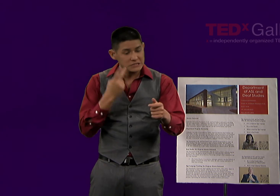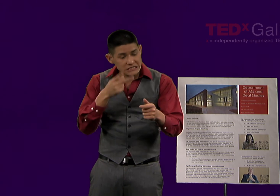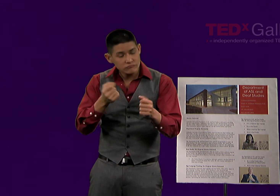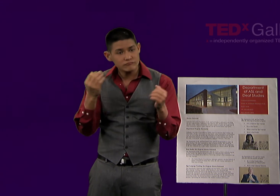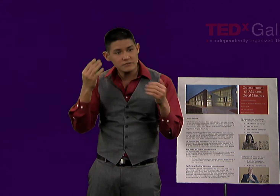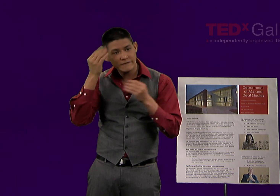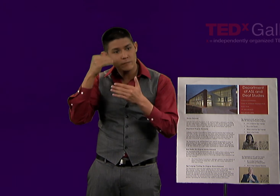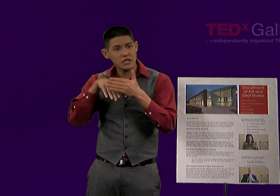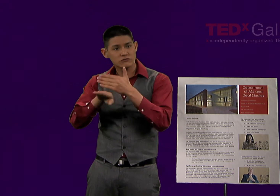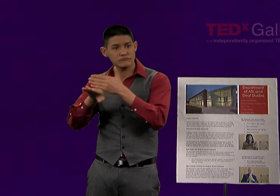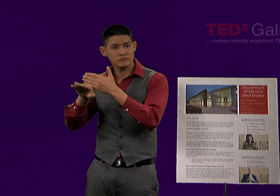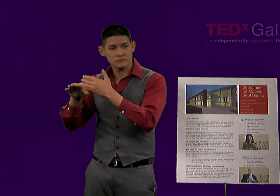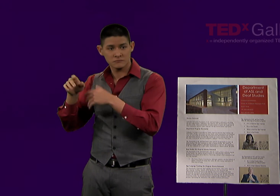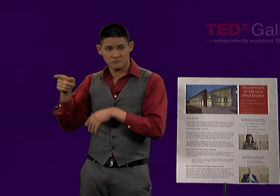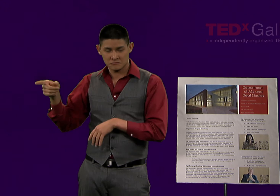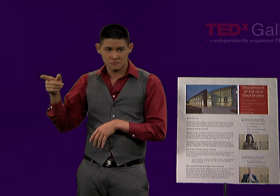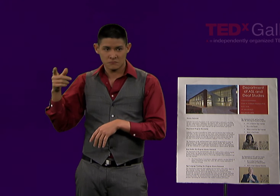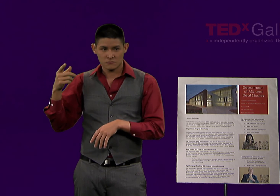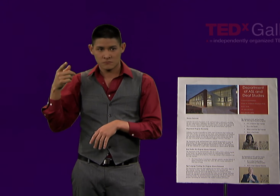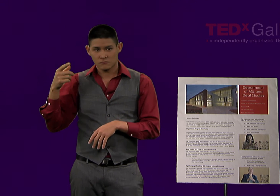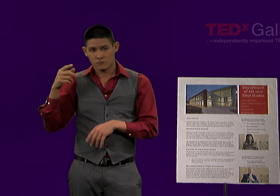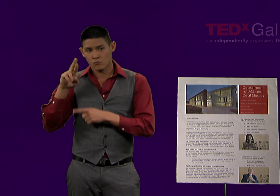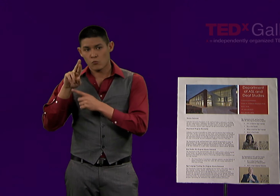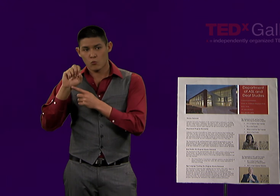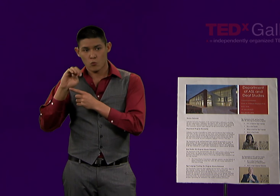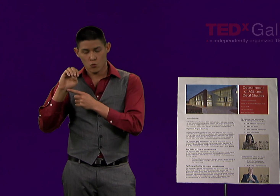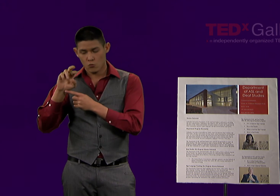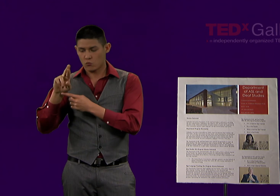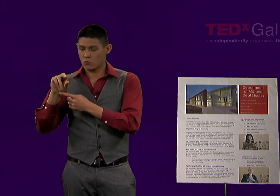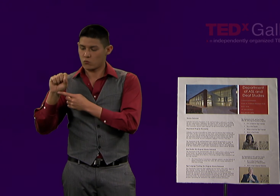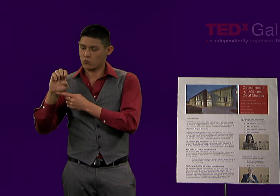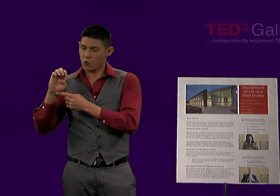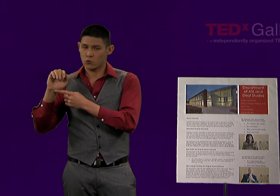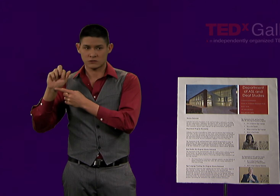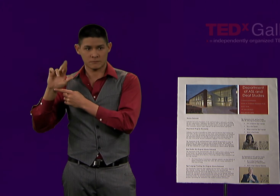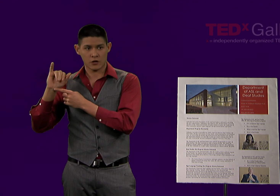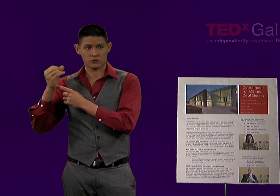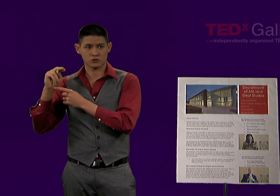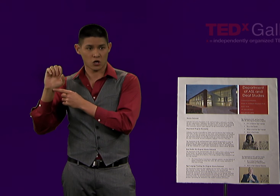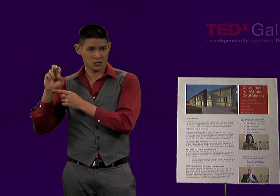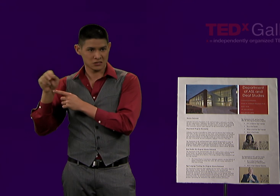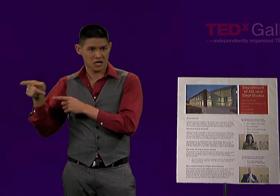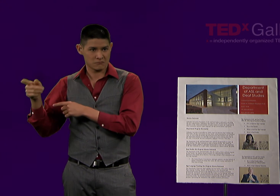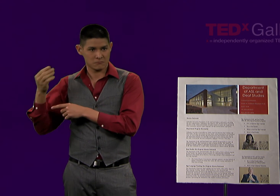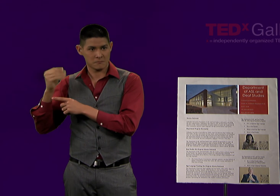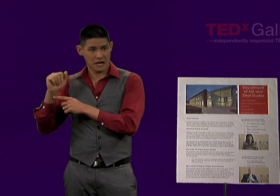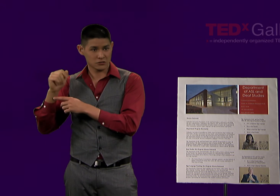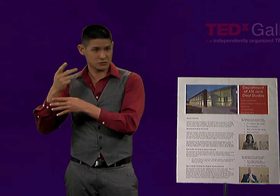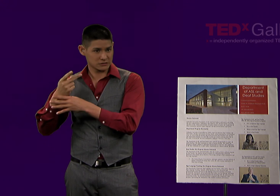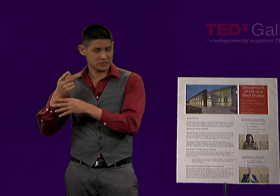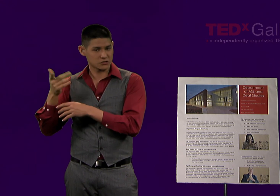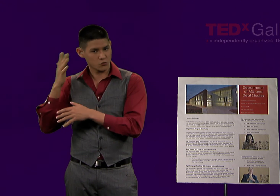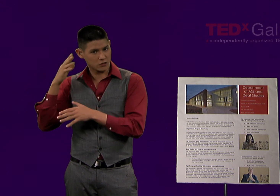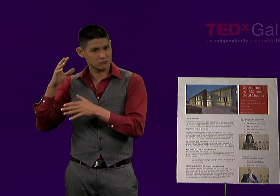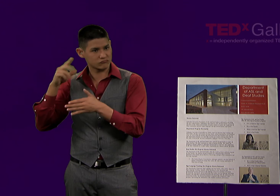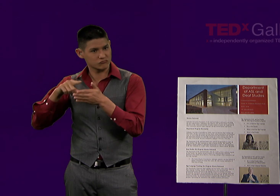But the QR codes would be a very efficient way to use your smartphone to access signed versions of this information.